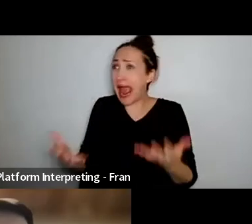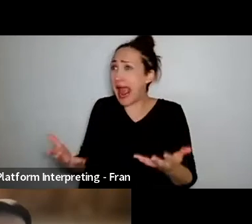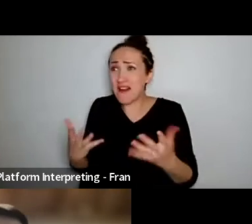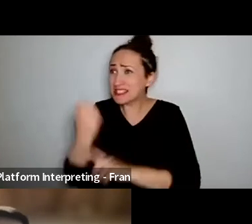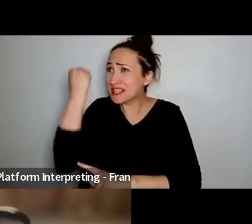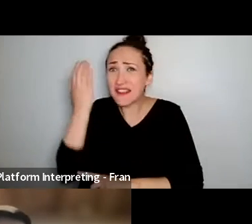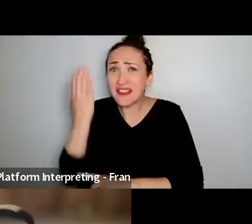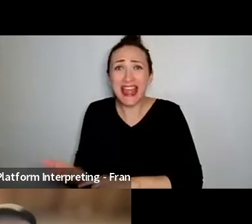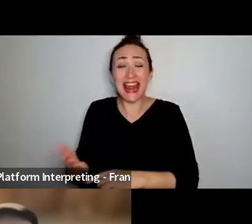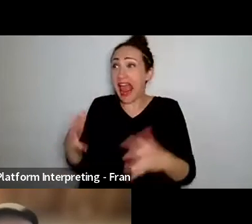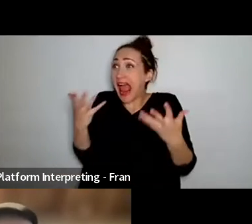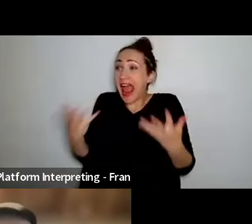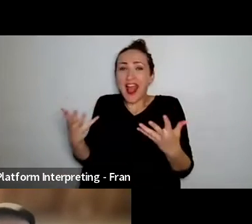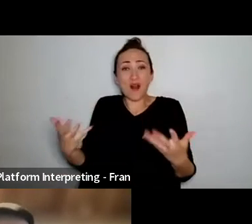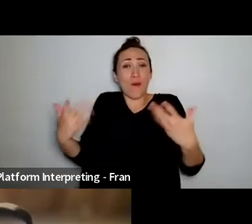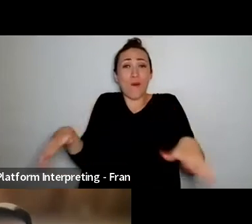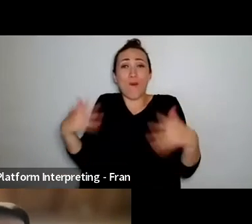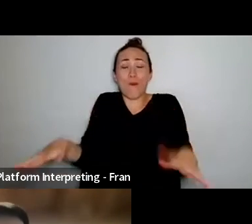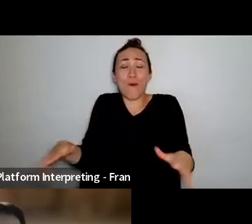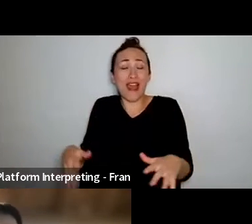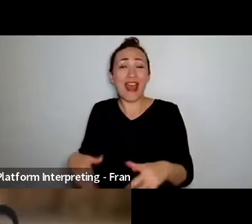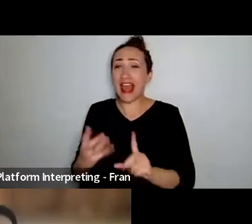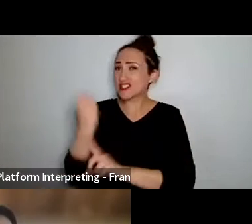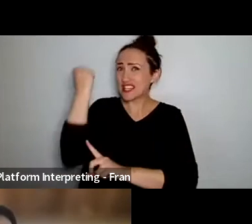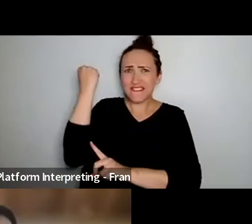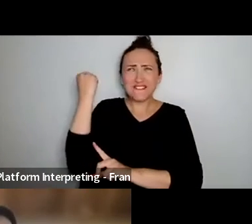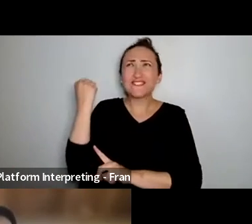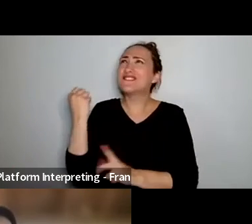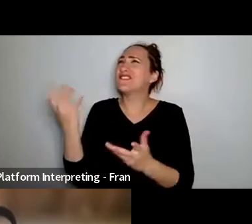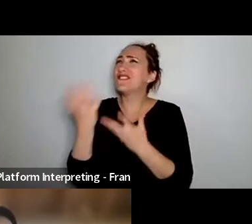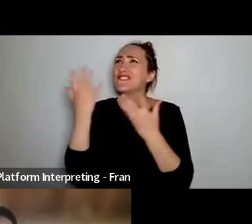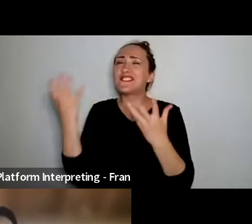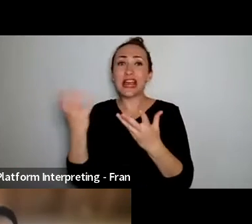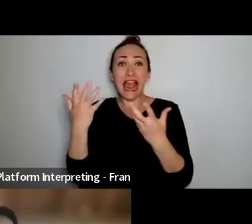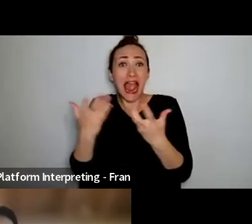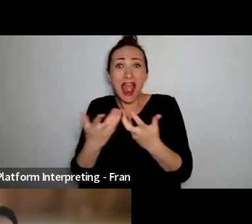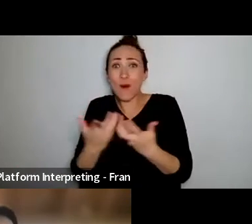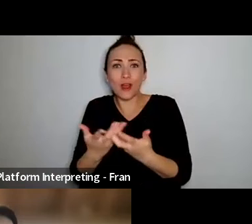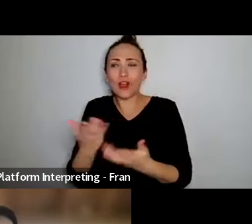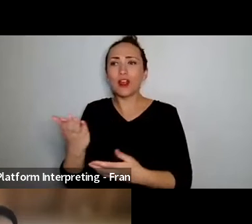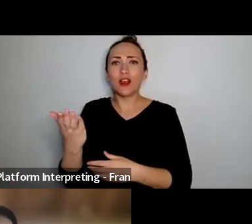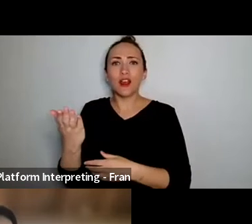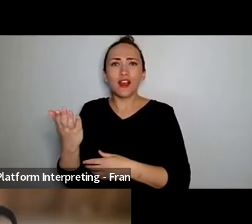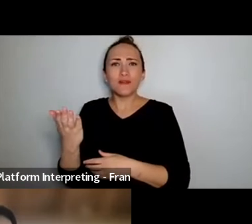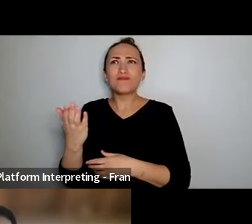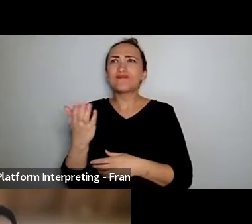what what's been your, what's been your um successful strategy?